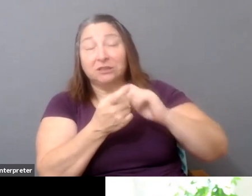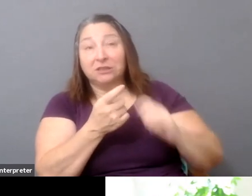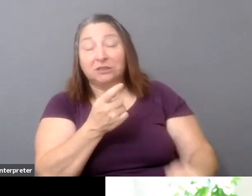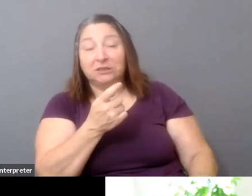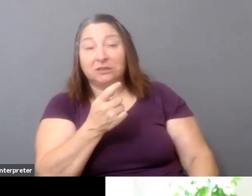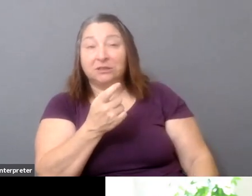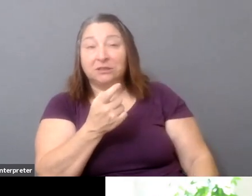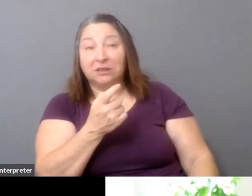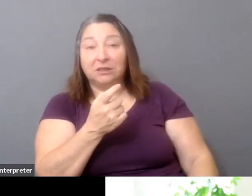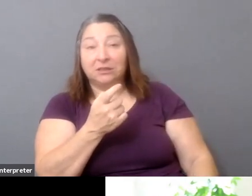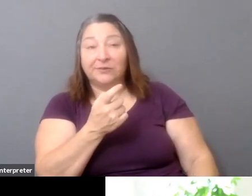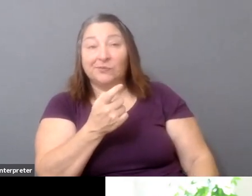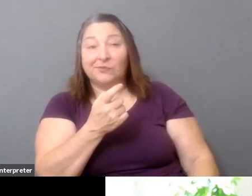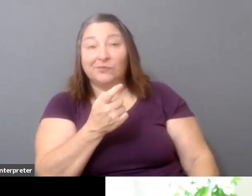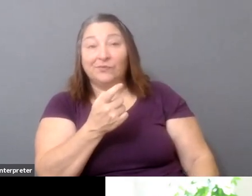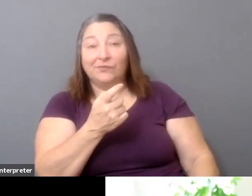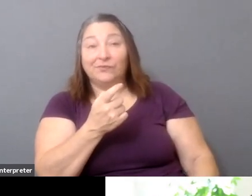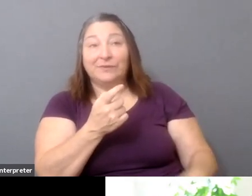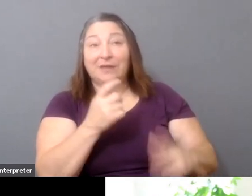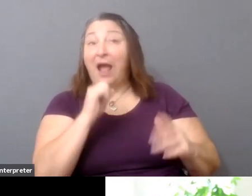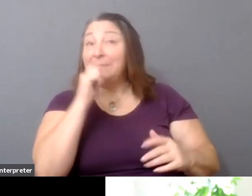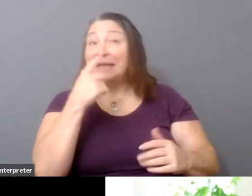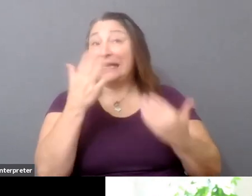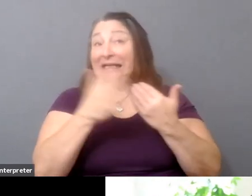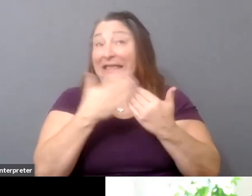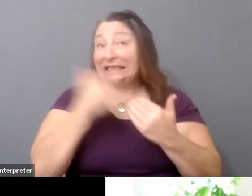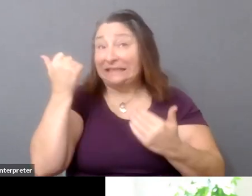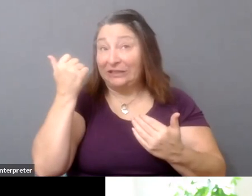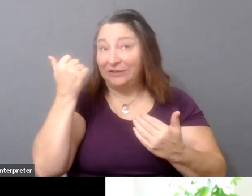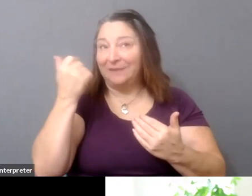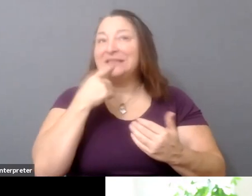this is not at all an easier path. It's just a different path, which